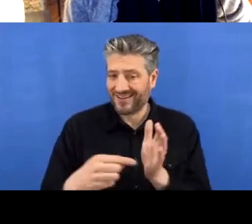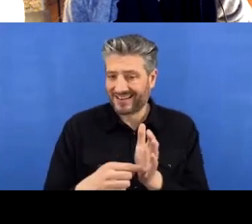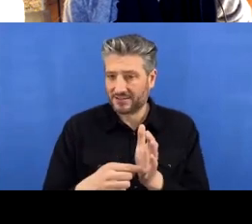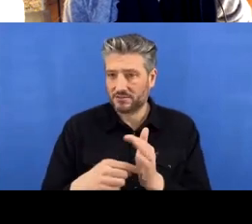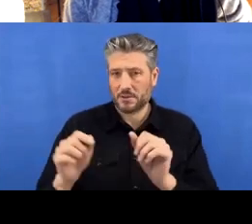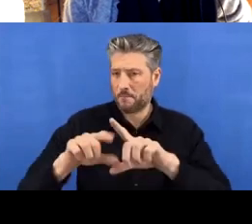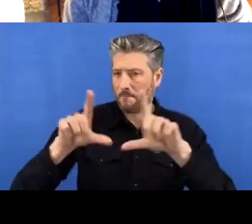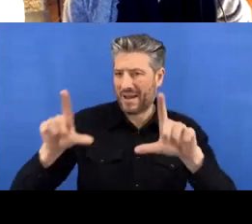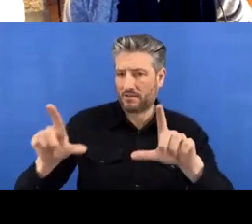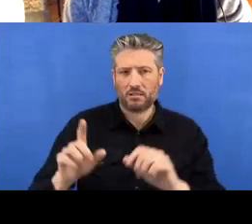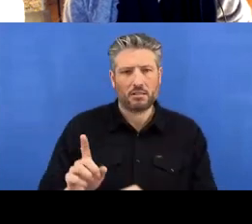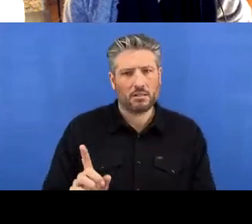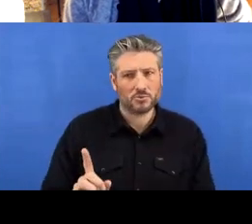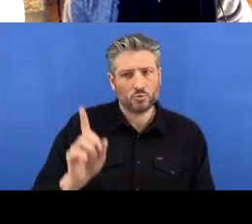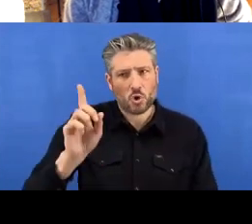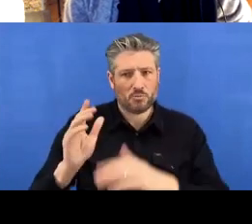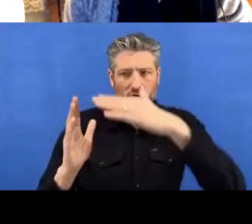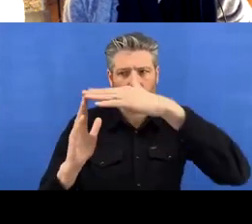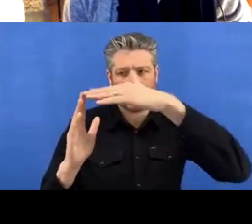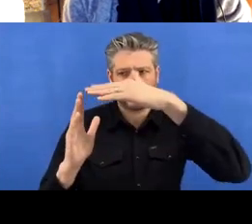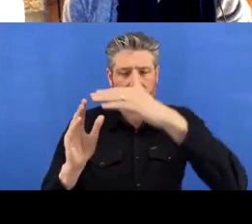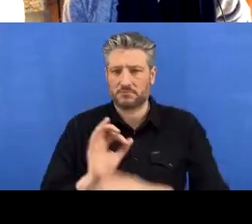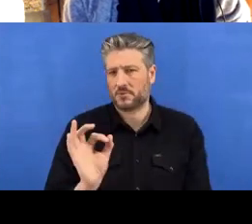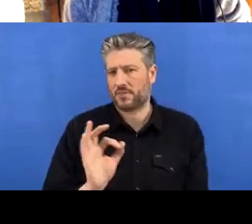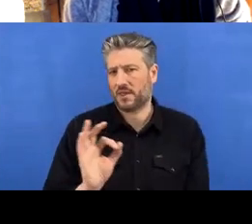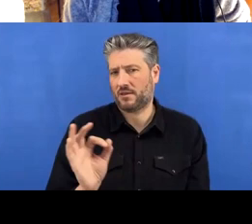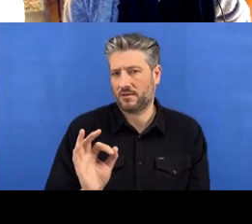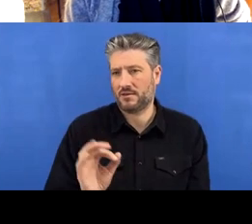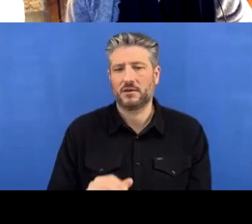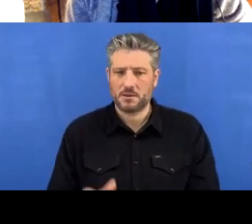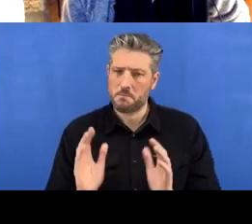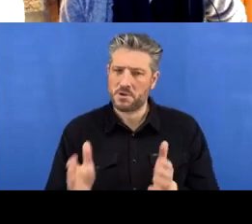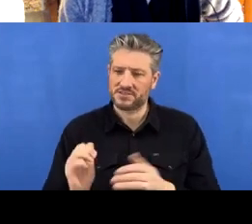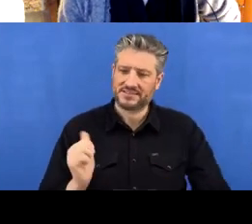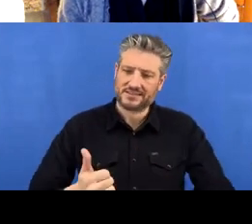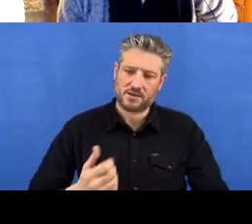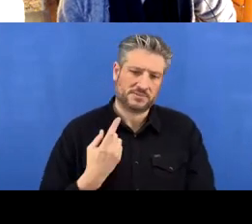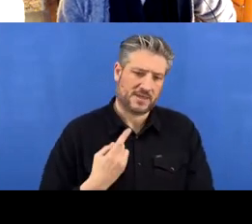So what we need to do is set this up manually, so it's a bit of an extra step, we click 'Tools',